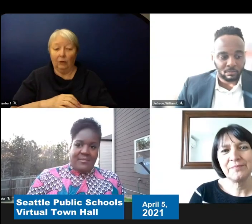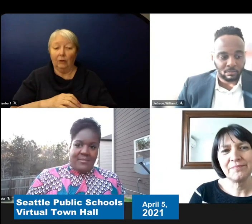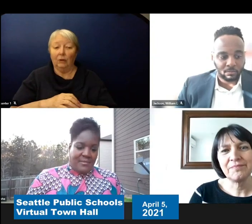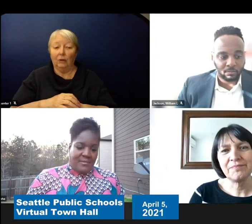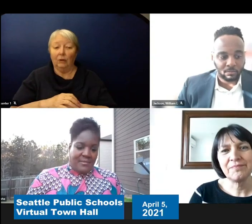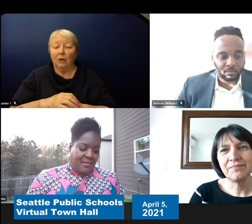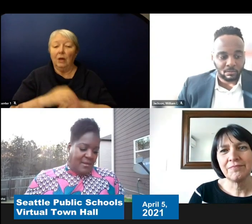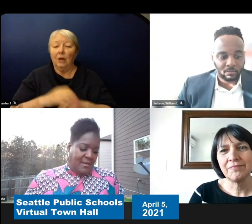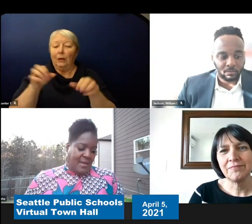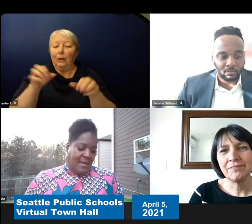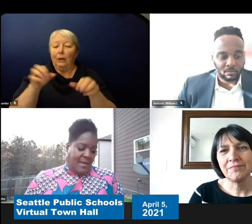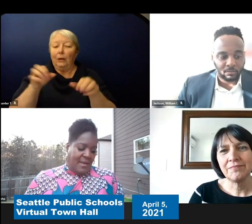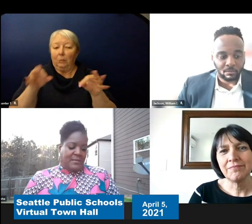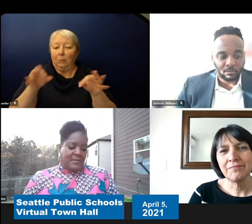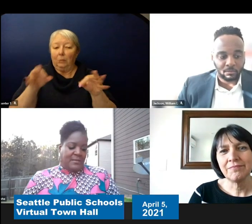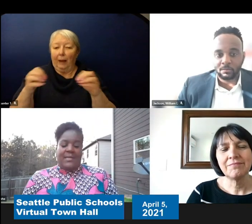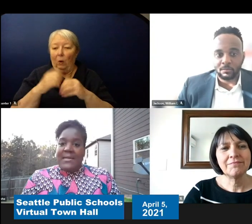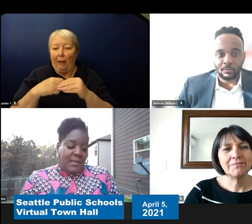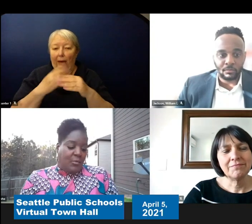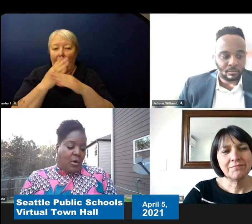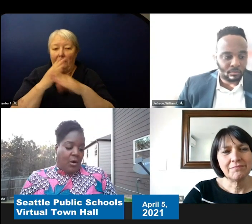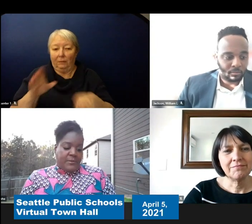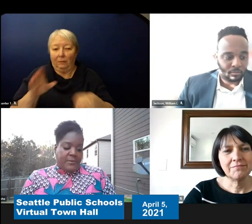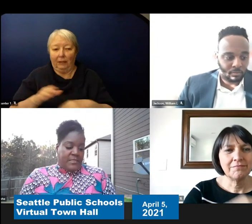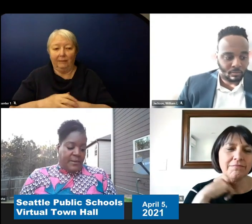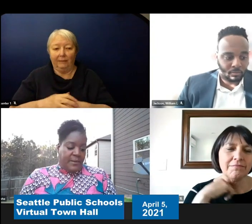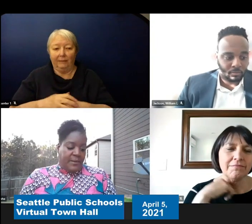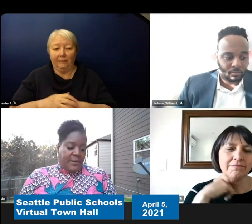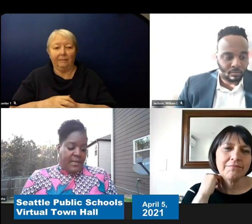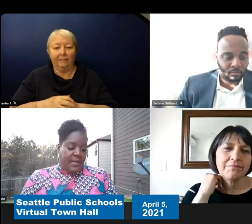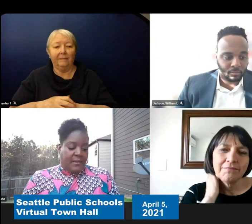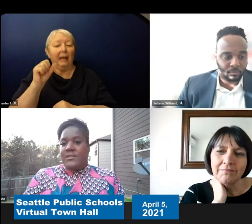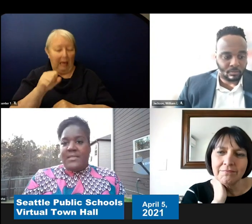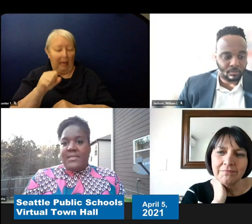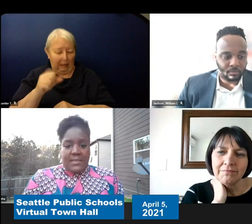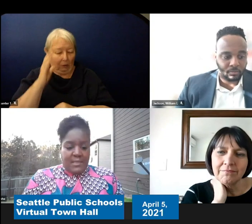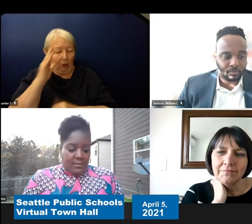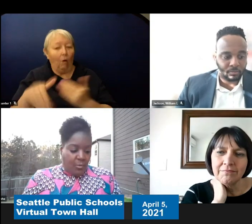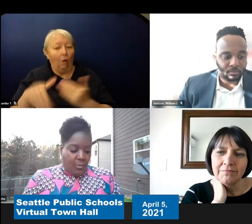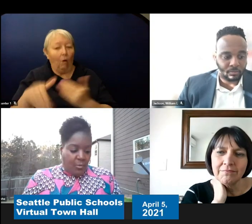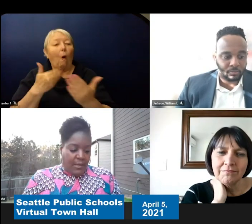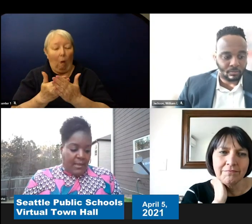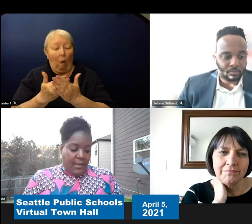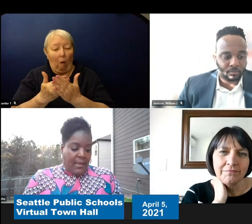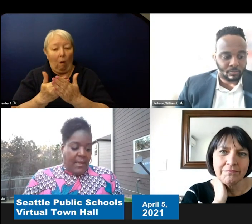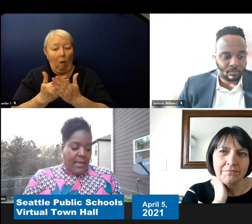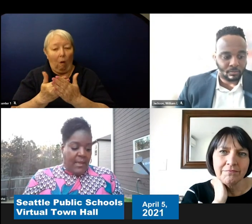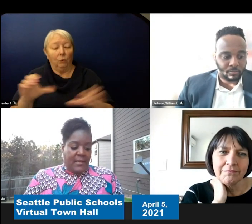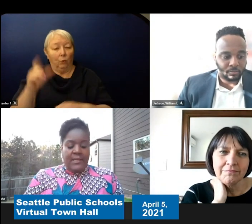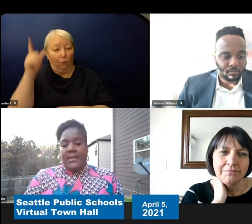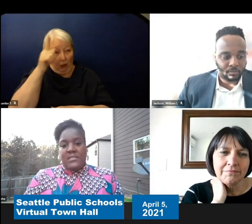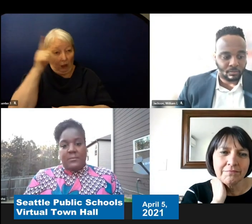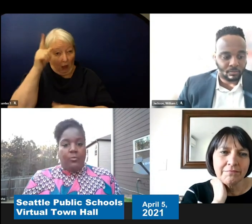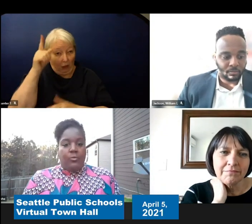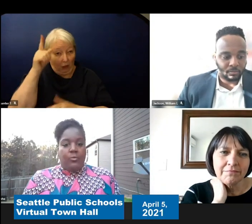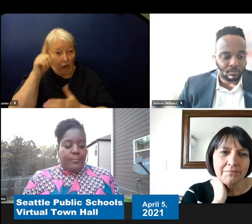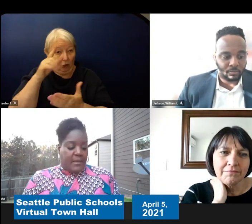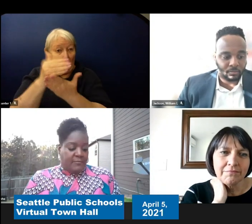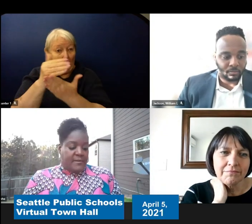Absolutely. Yes. They will all participate in the launch of the lesson in the morning and then get small-group individualized